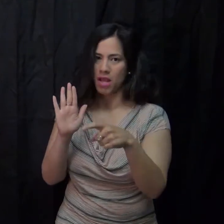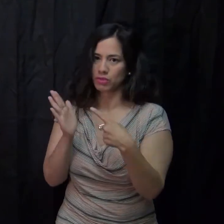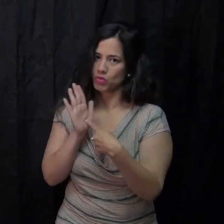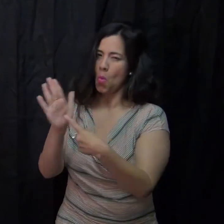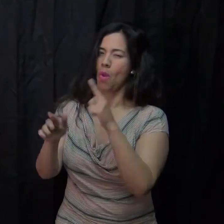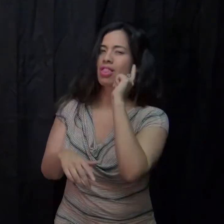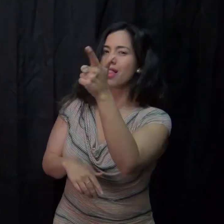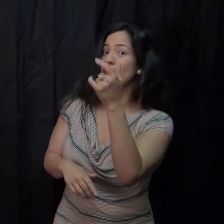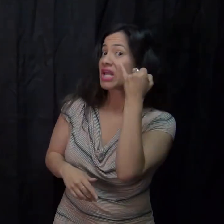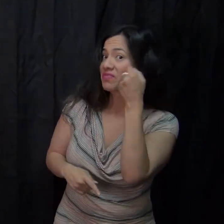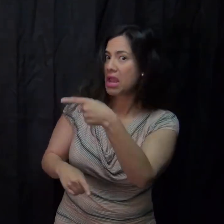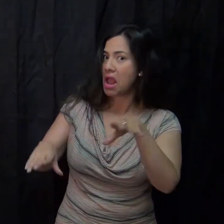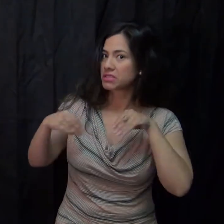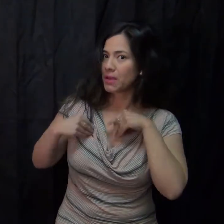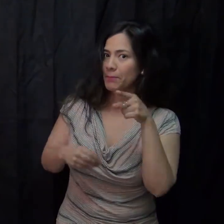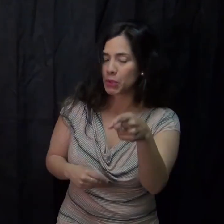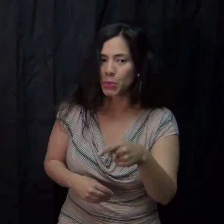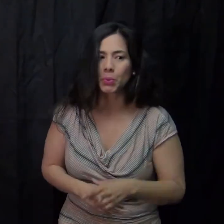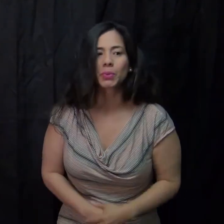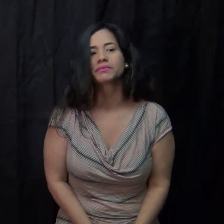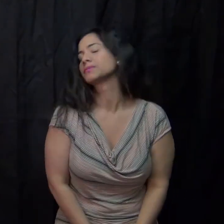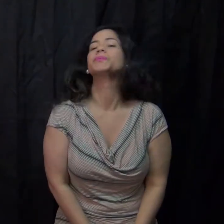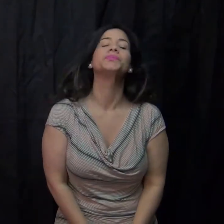to show them later if they accept you